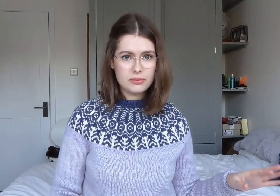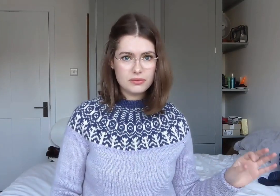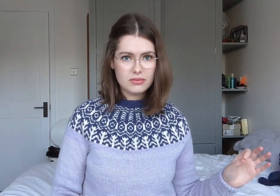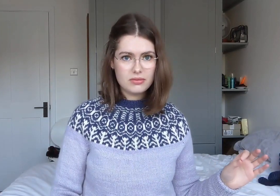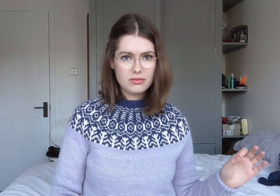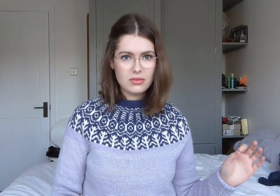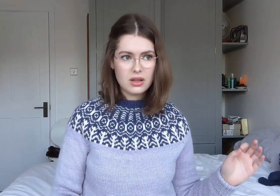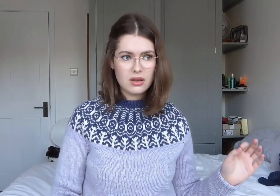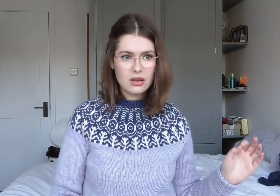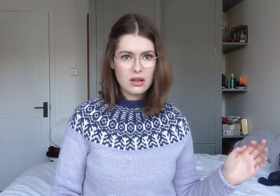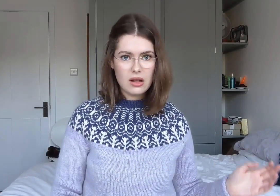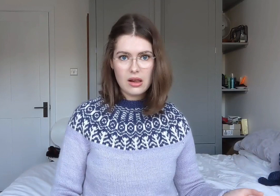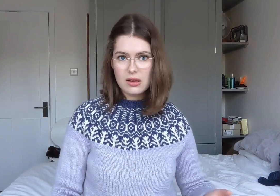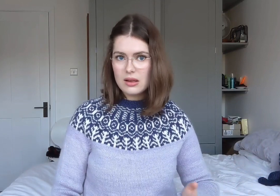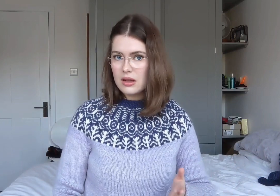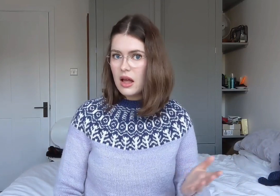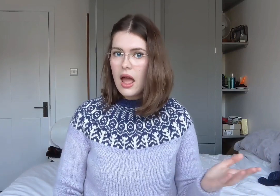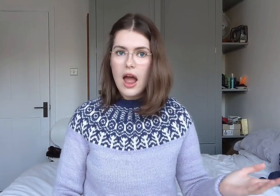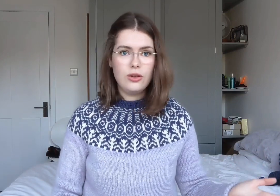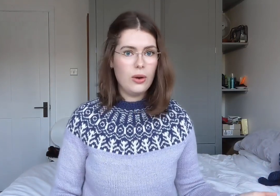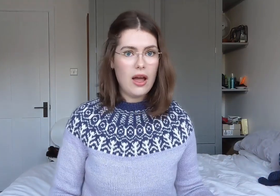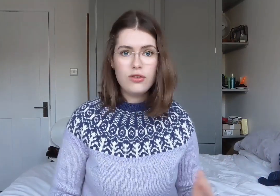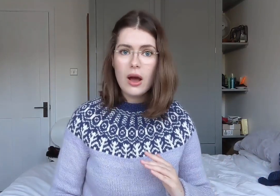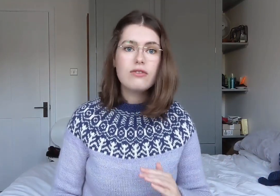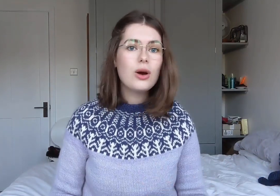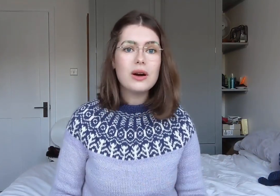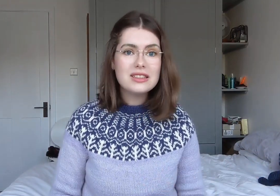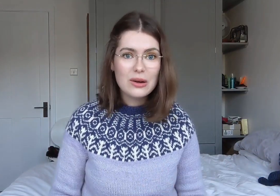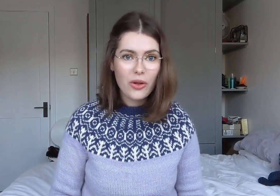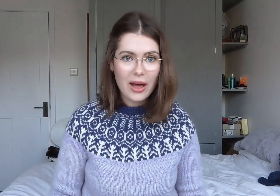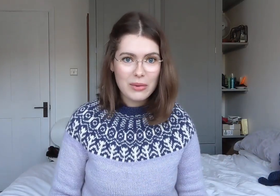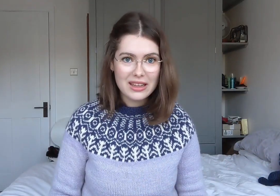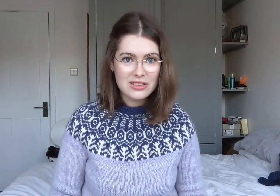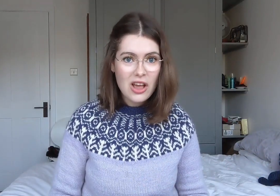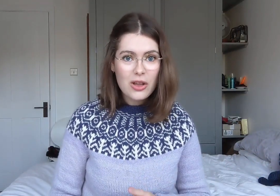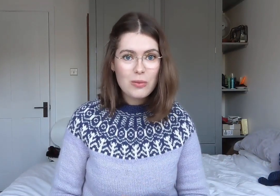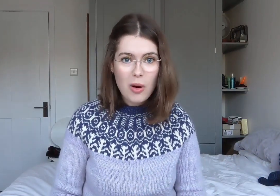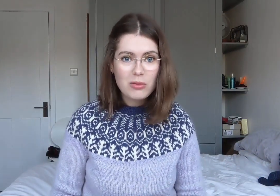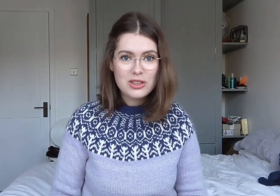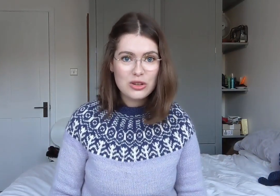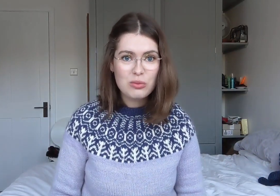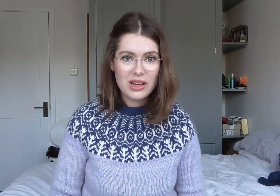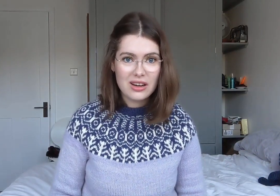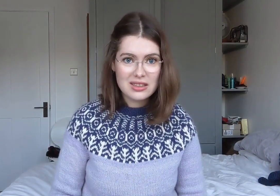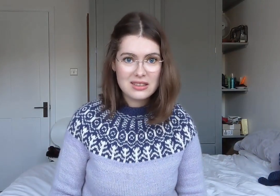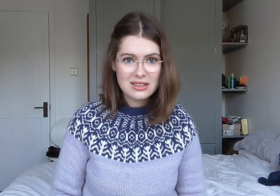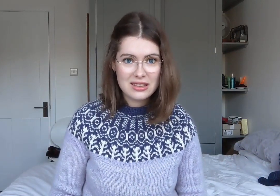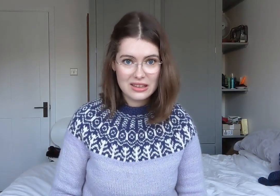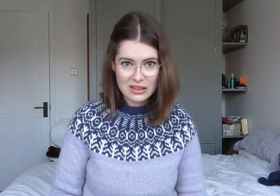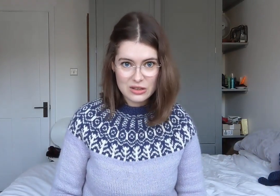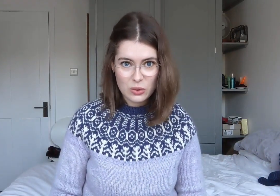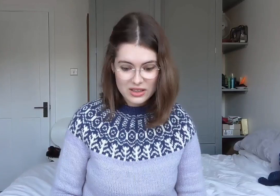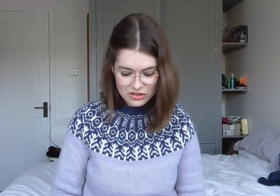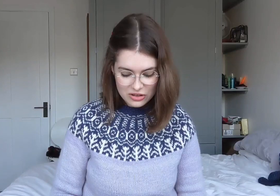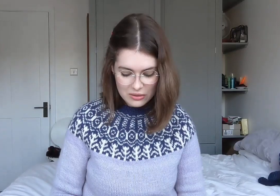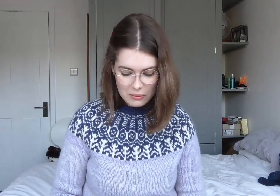If you have no idea what that means, you probably shouldn't be asking this question,